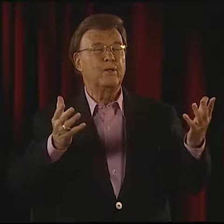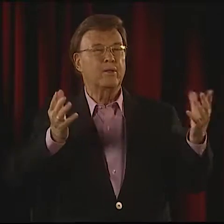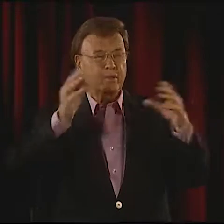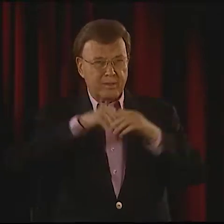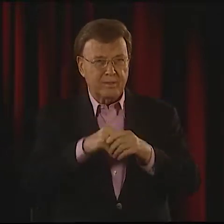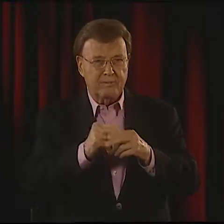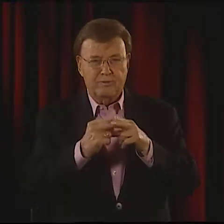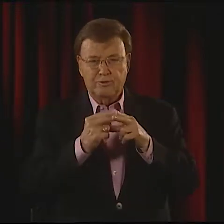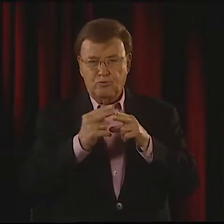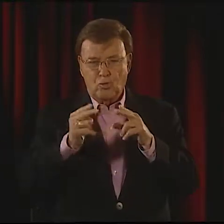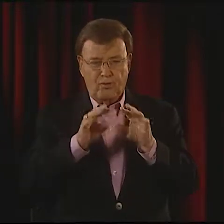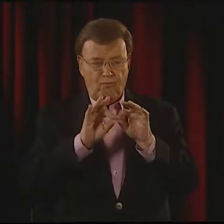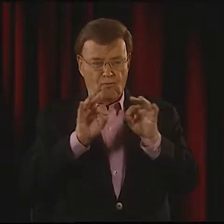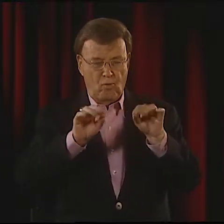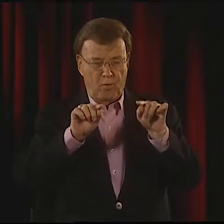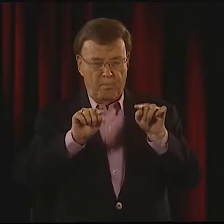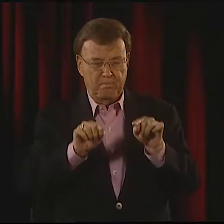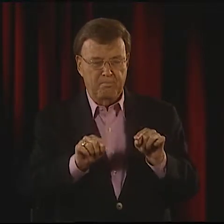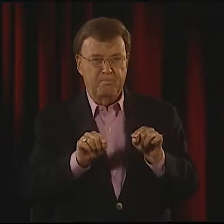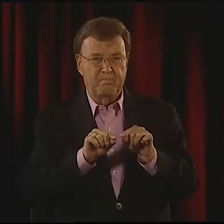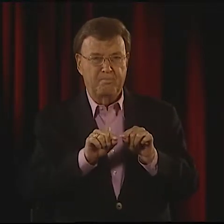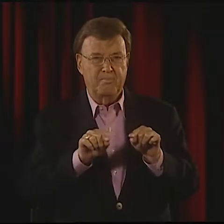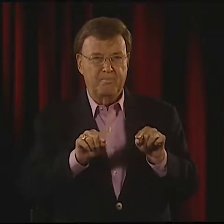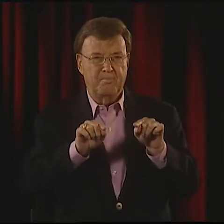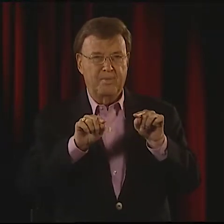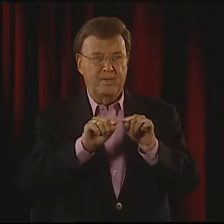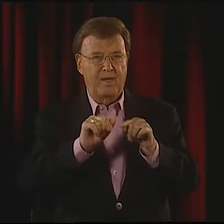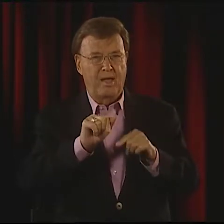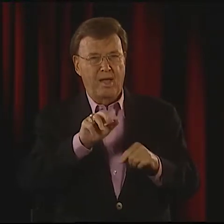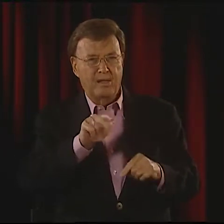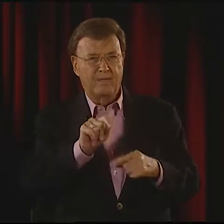OF SHOWING A STORY, BUT POETRY IS A SHORTER FORM...